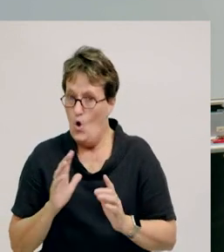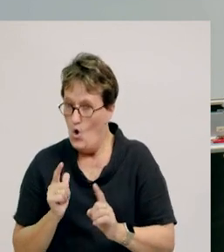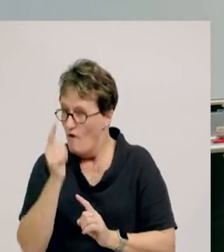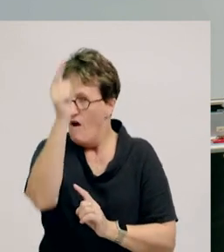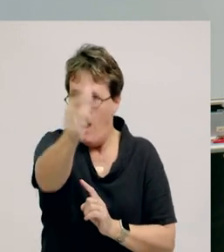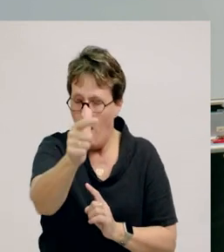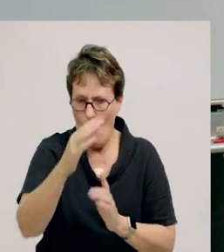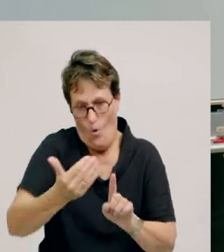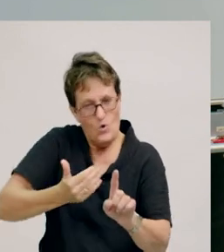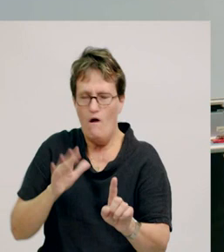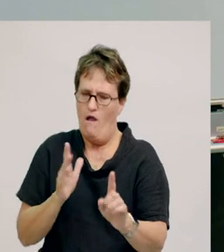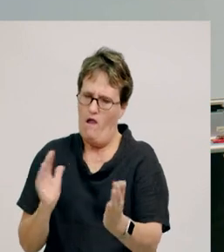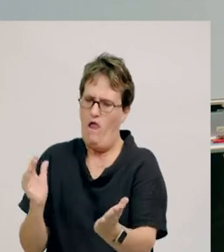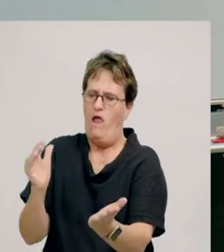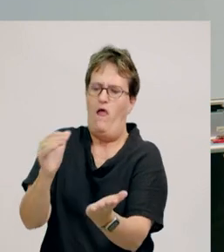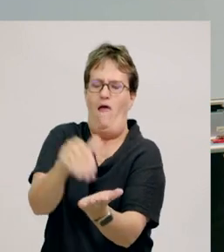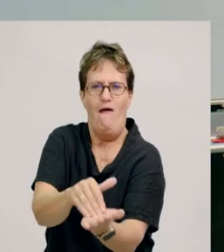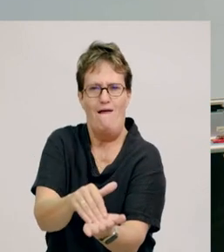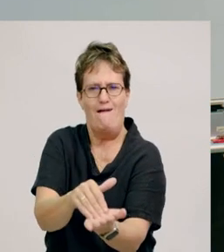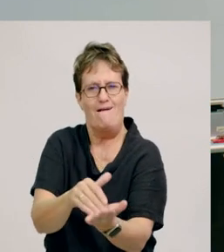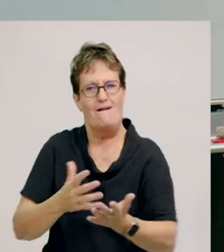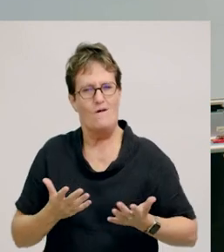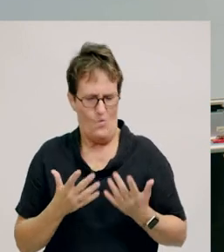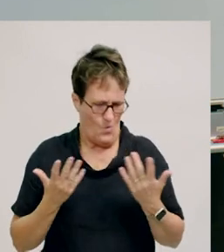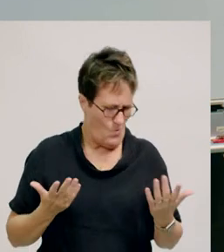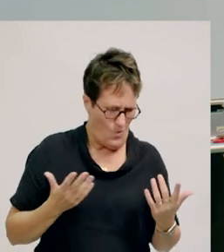as a target - not too far or too short?